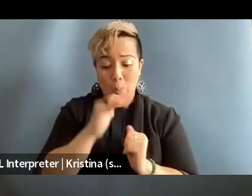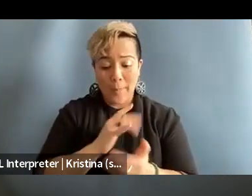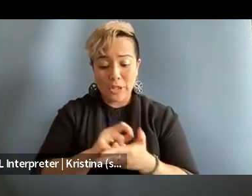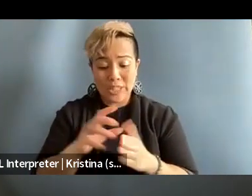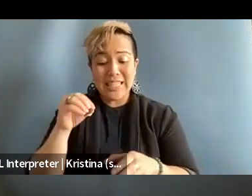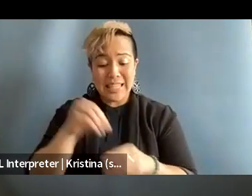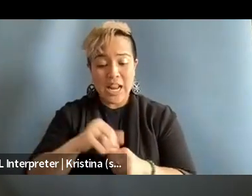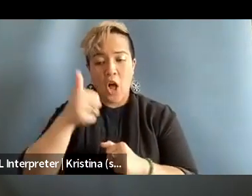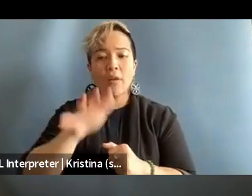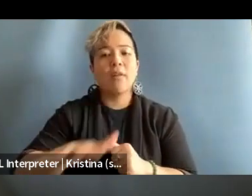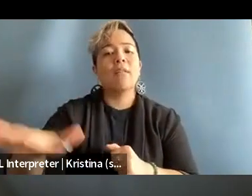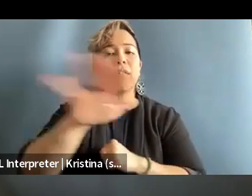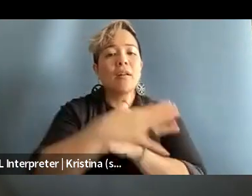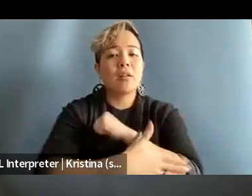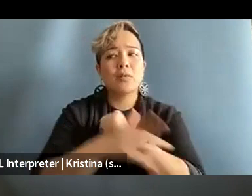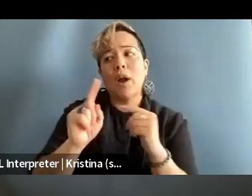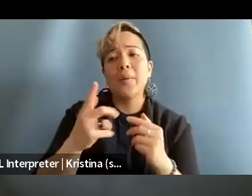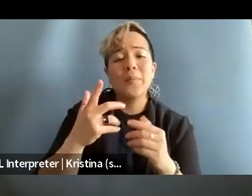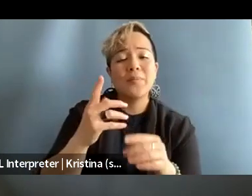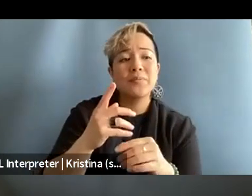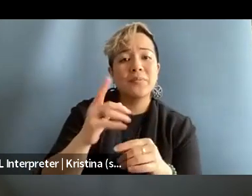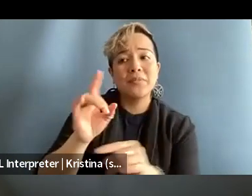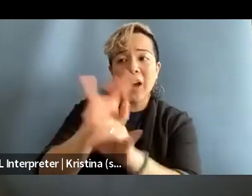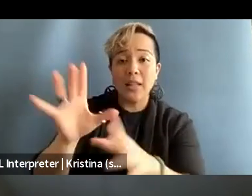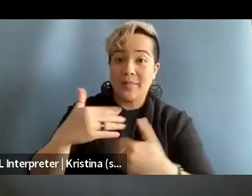where violence is so extreme, physical violence is so extreme.